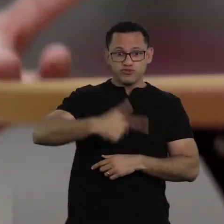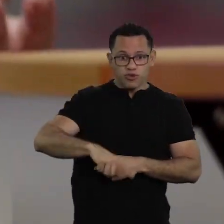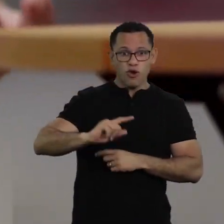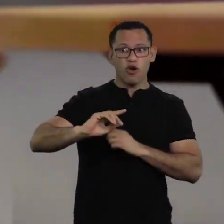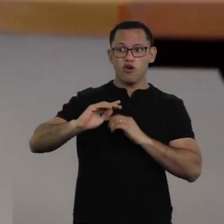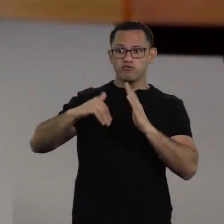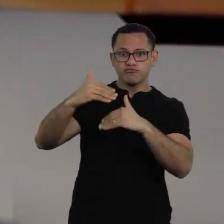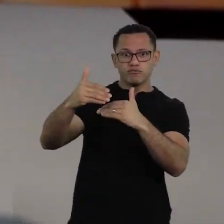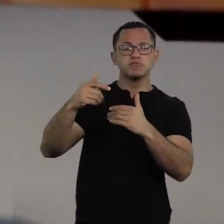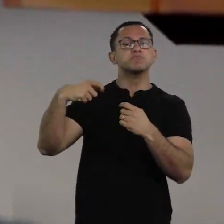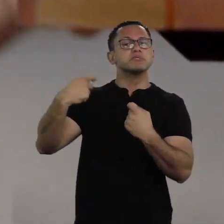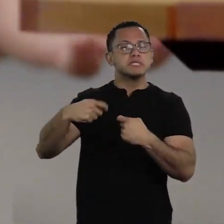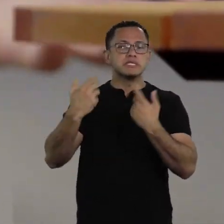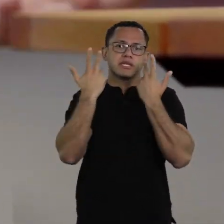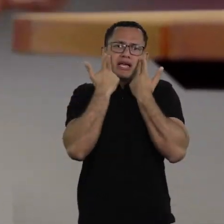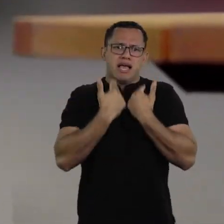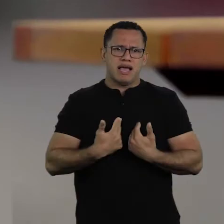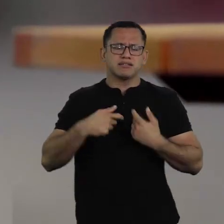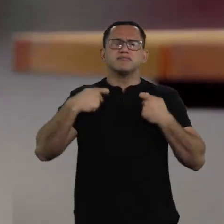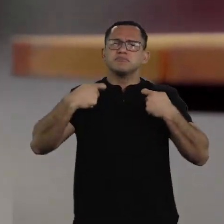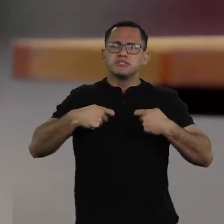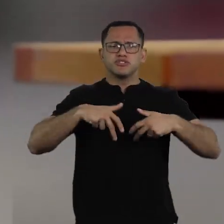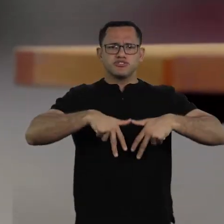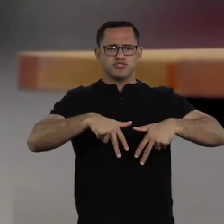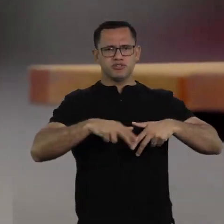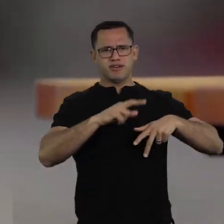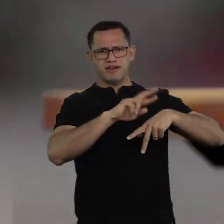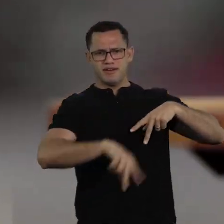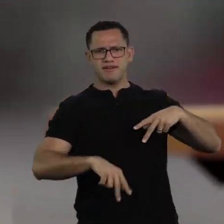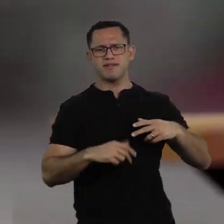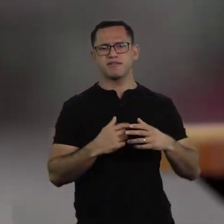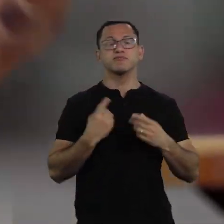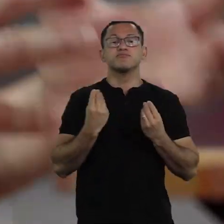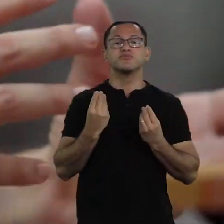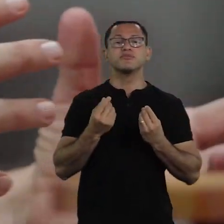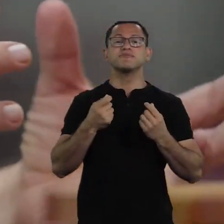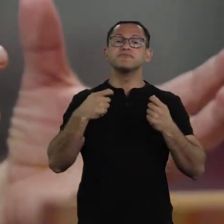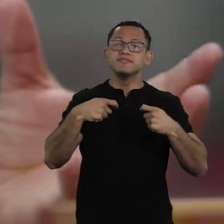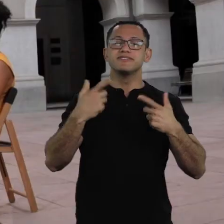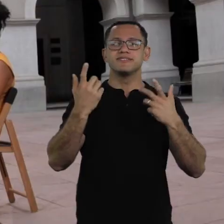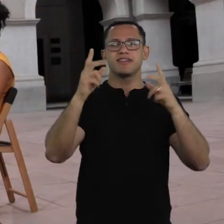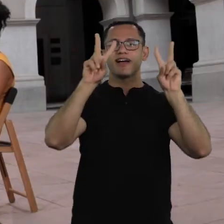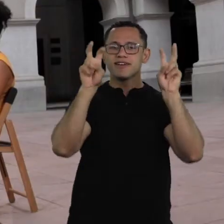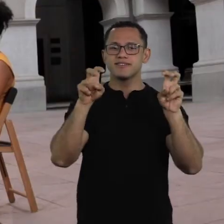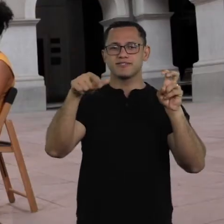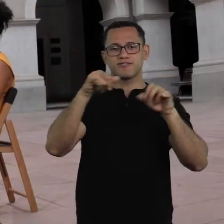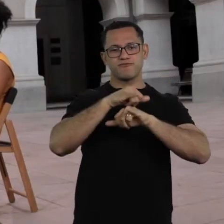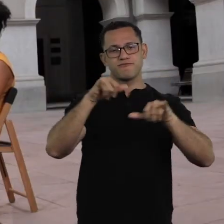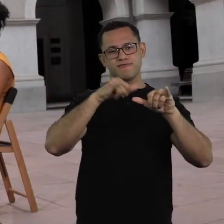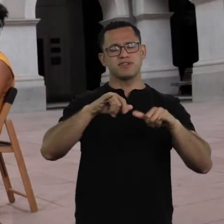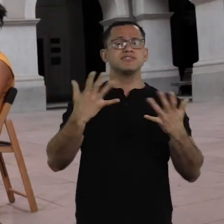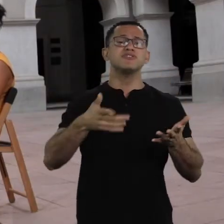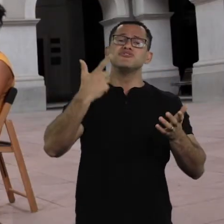This has to be on the agenda, otherwise, again it will not be central. It was, in the government, I mean,